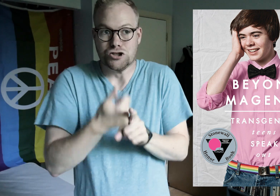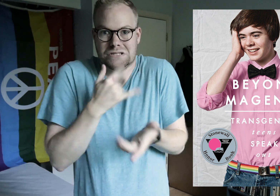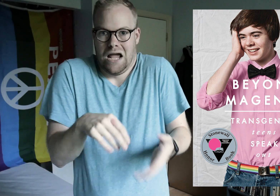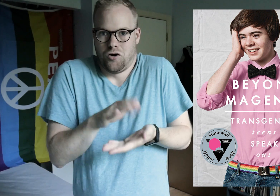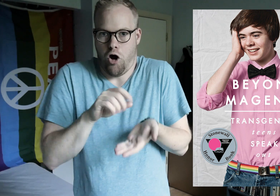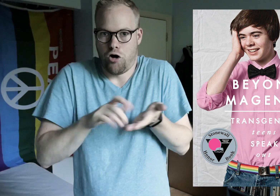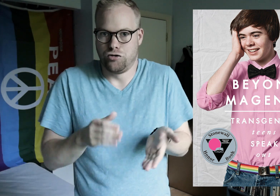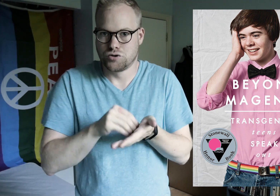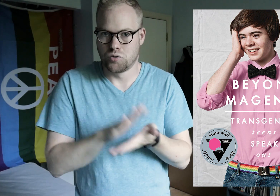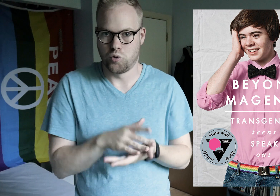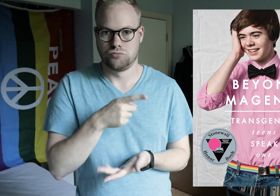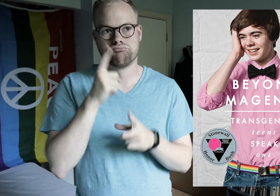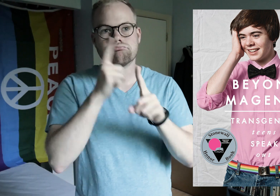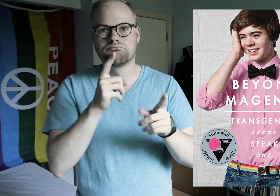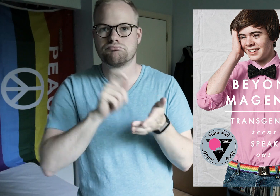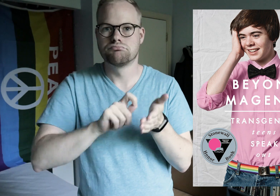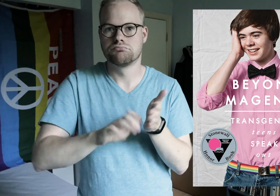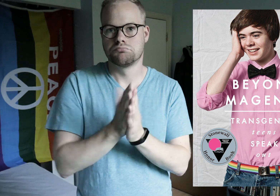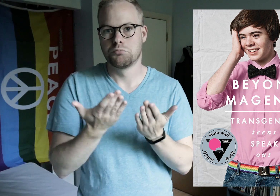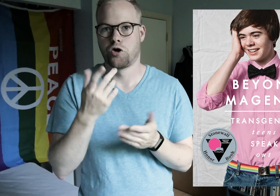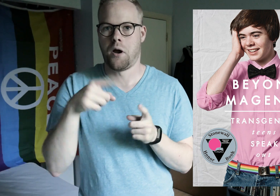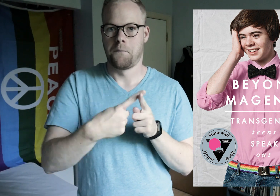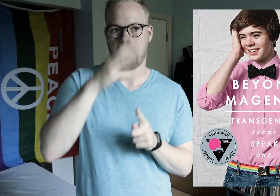She said as much in her Author’s Note, that she started out to write a book about